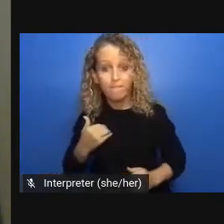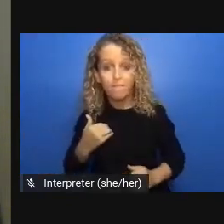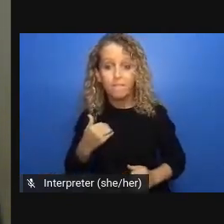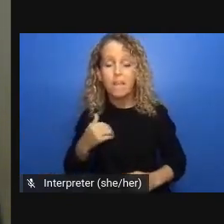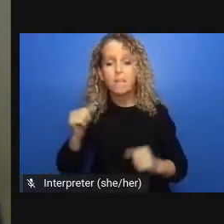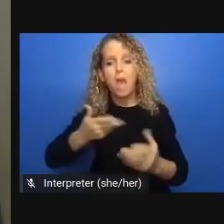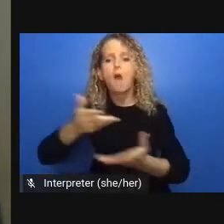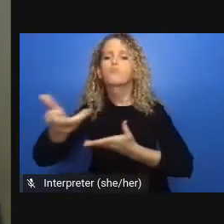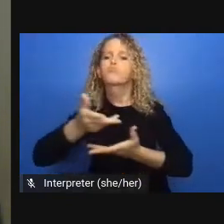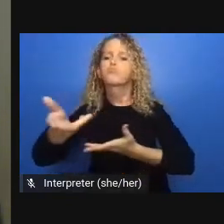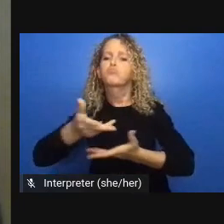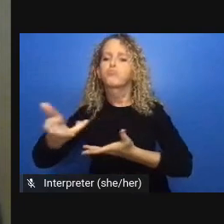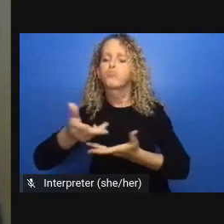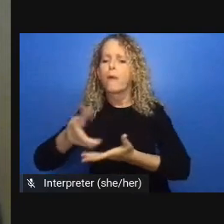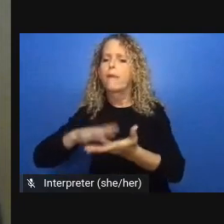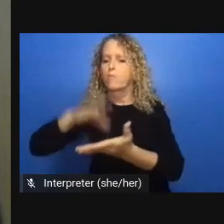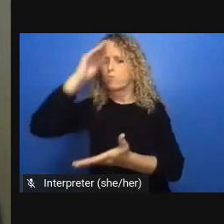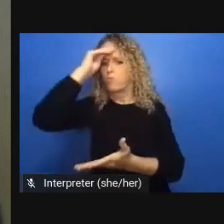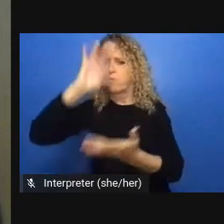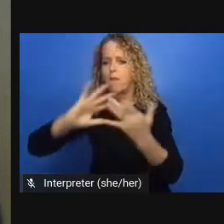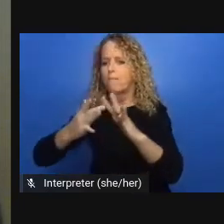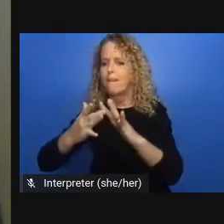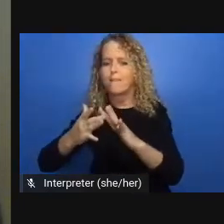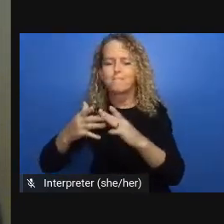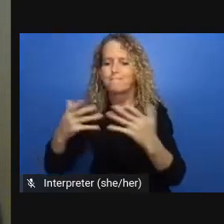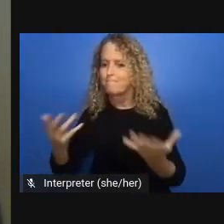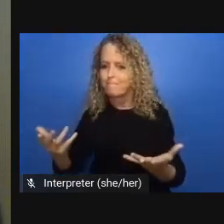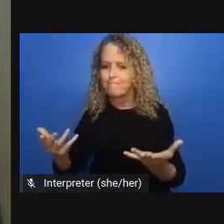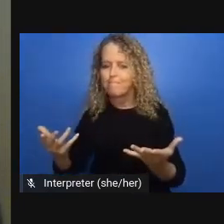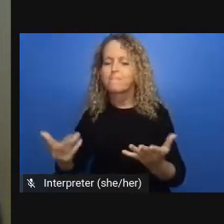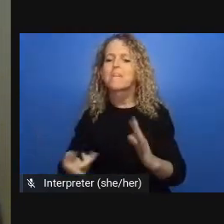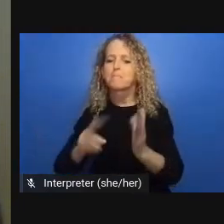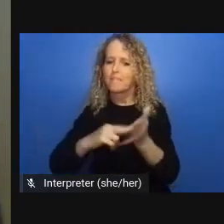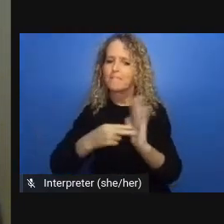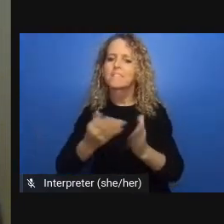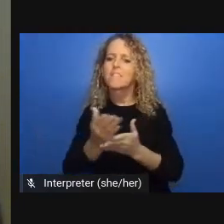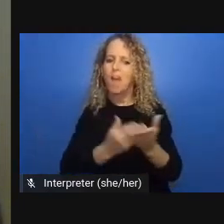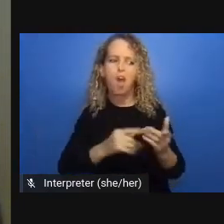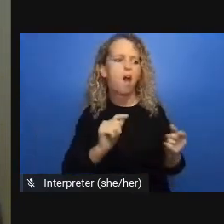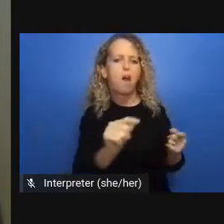today in my class we talked about an essay that i'll recommend to you and I can give more